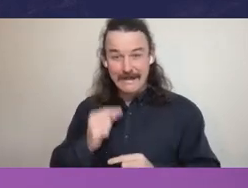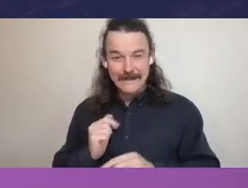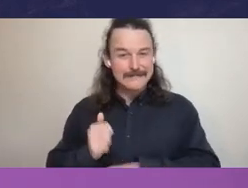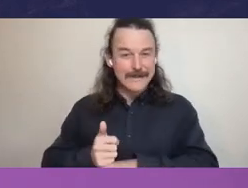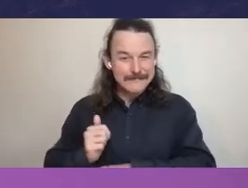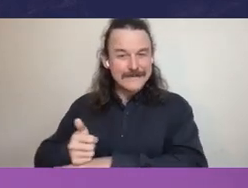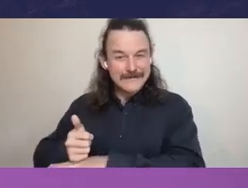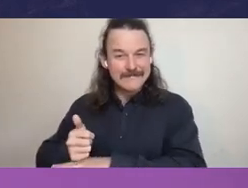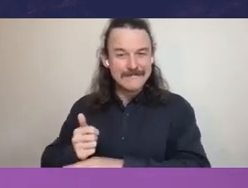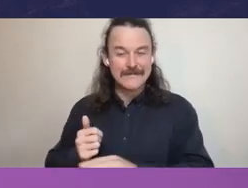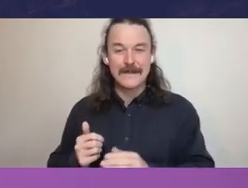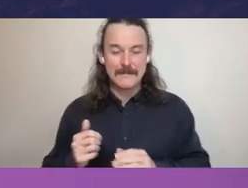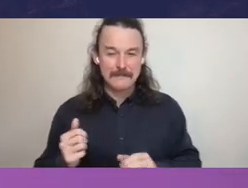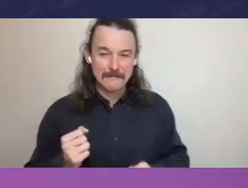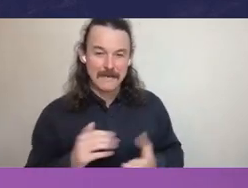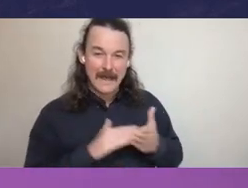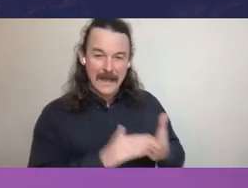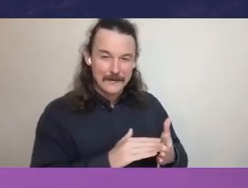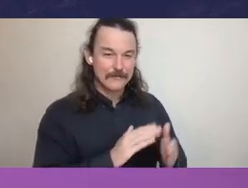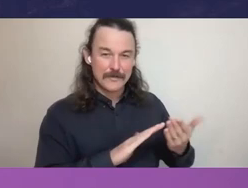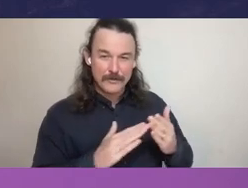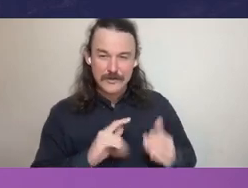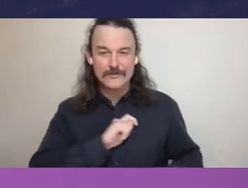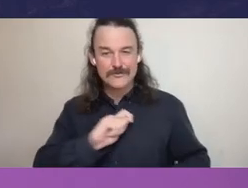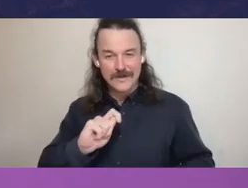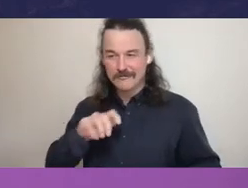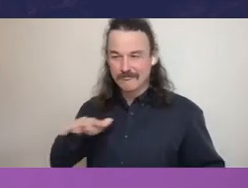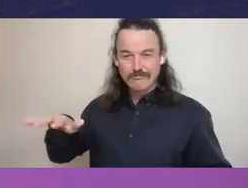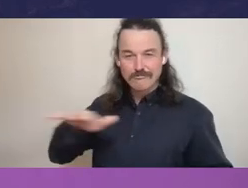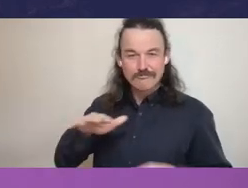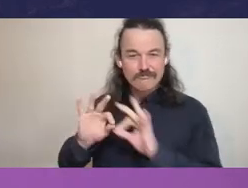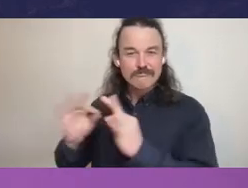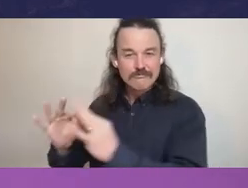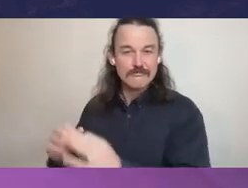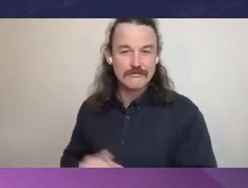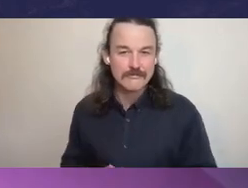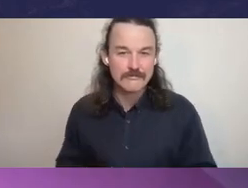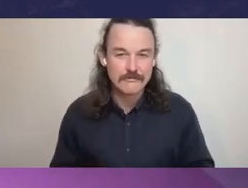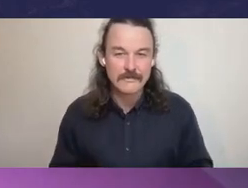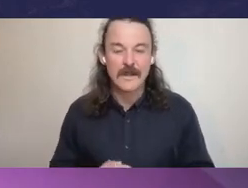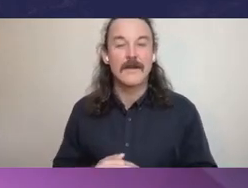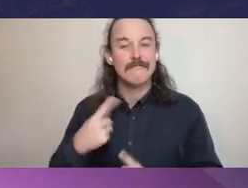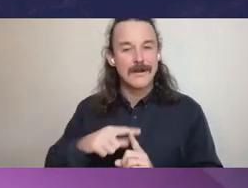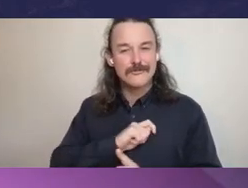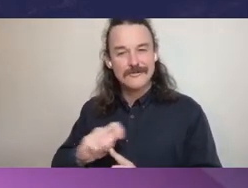public confidence in their institutions and in their decision making. You know, I encourage our audience, if they're not aware of those, to read